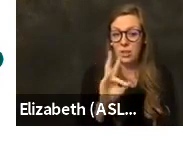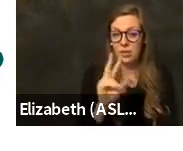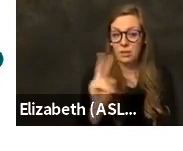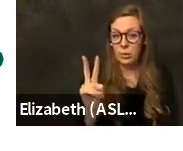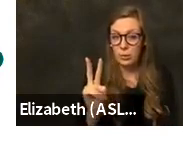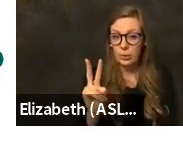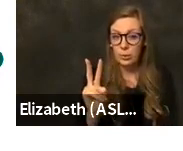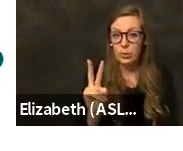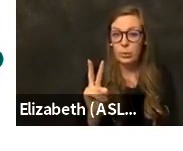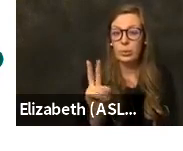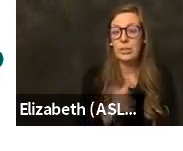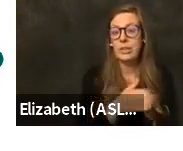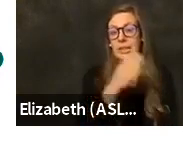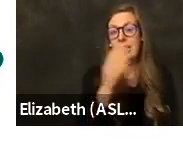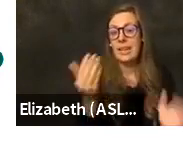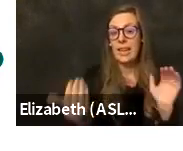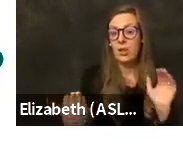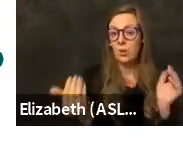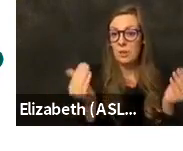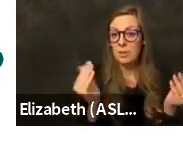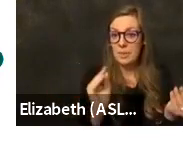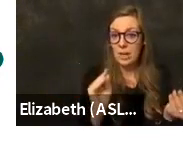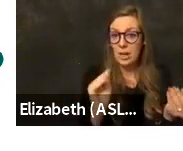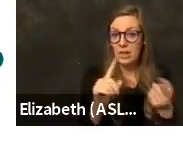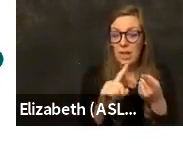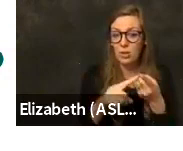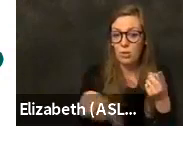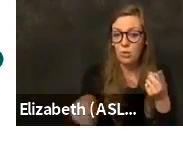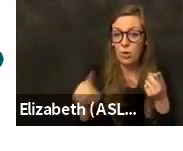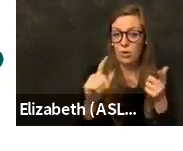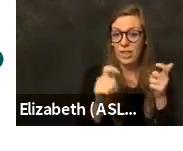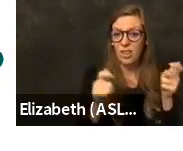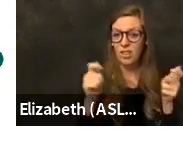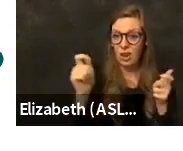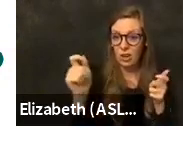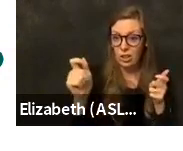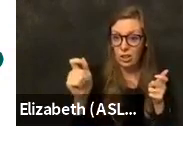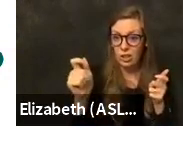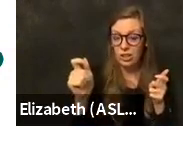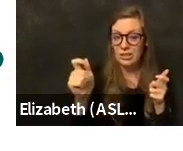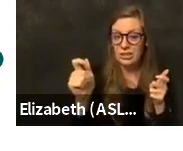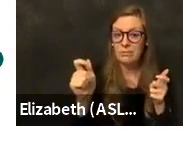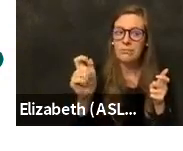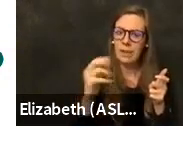and compare that to those that are larger than us as well as smaller than us, we're